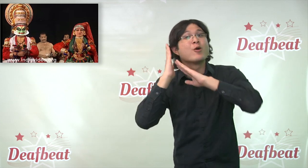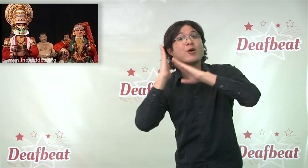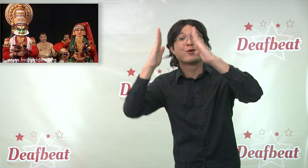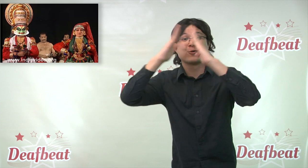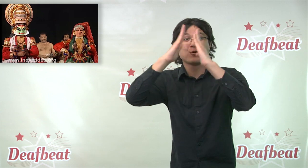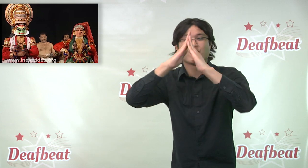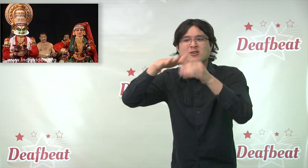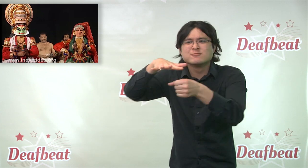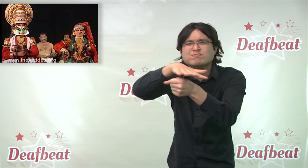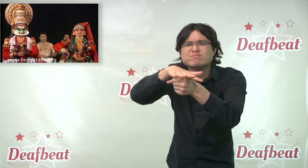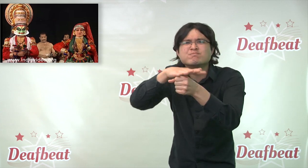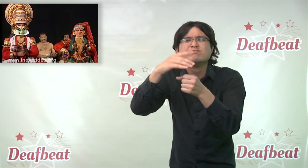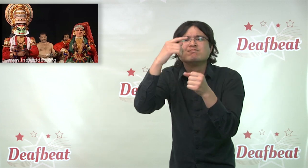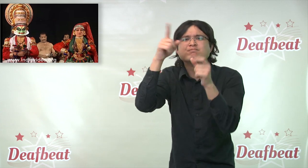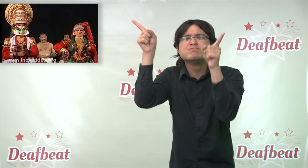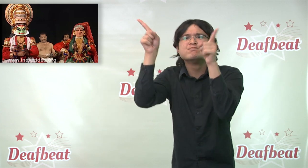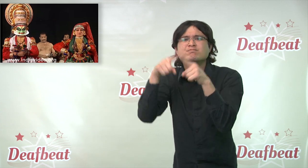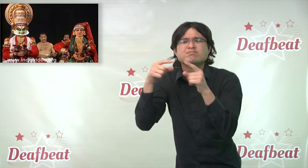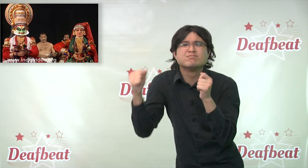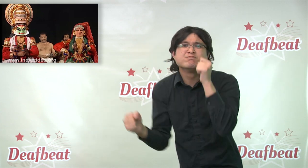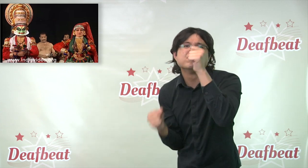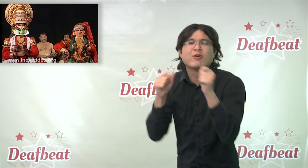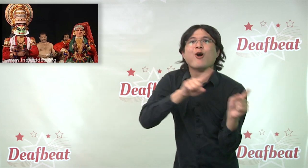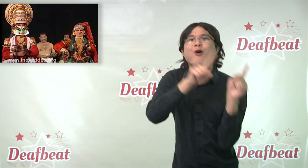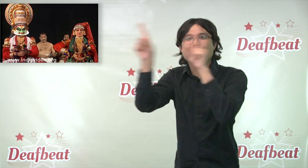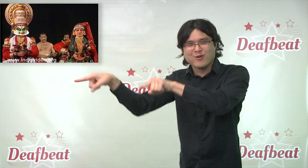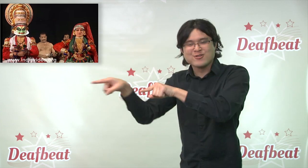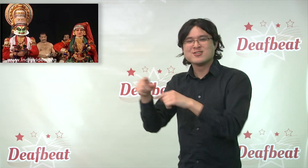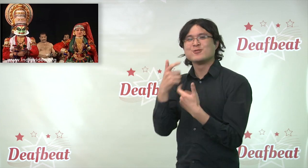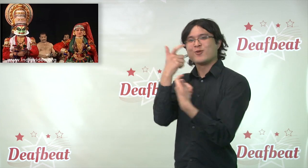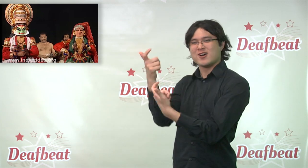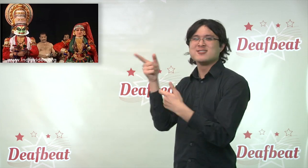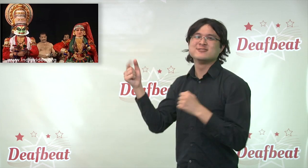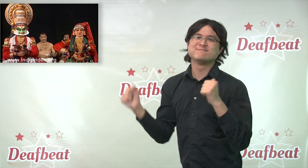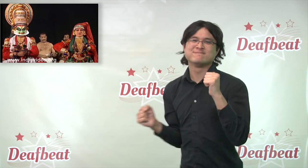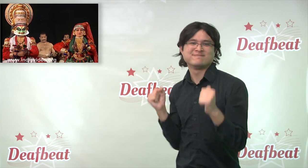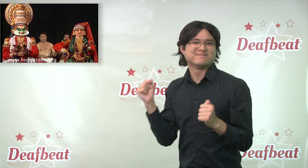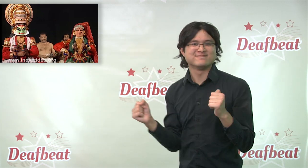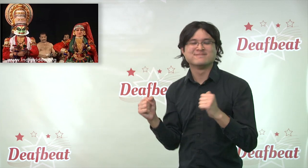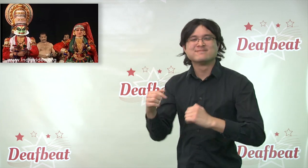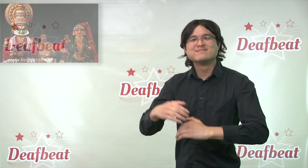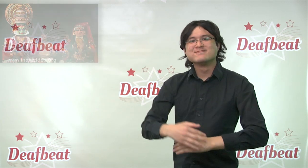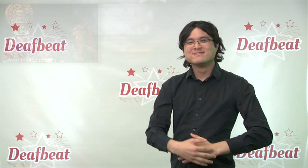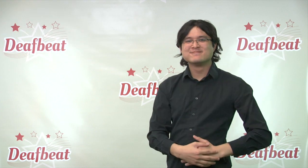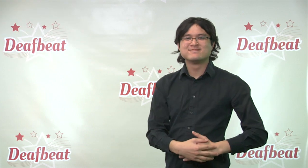your local Indian community is doing a Kathakali show, go see it!